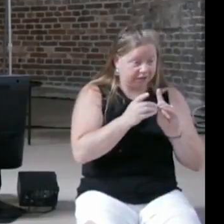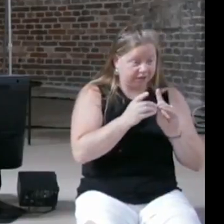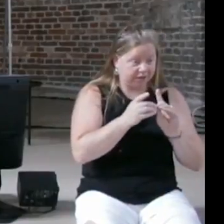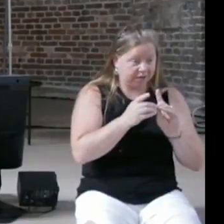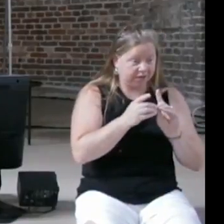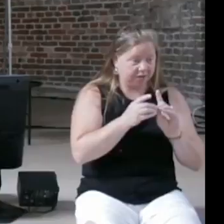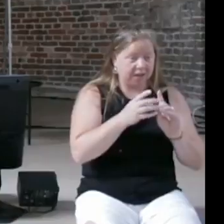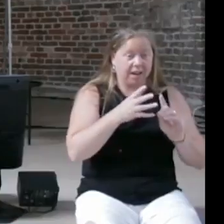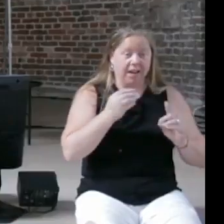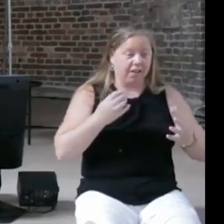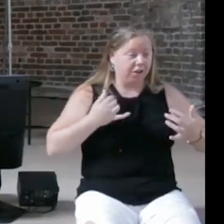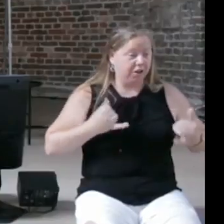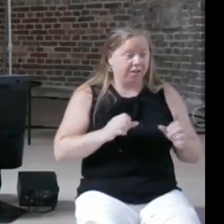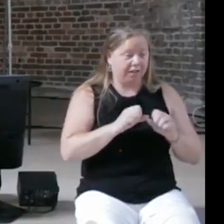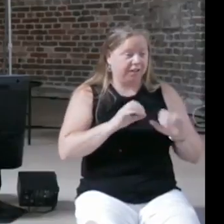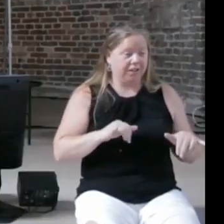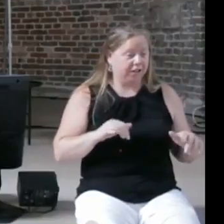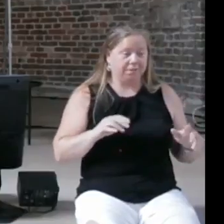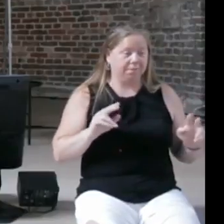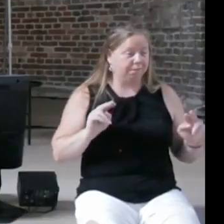we do the worst job of all.